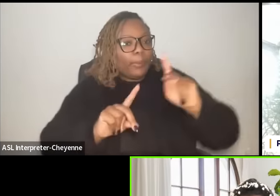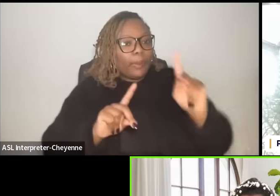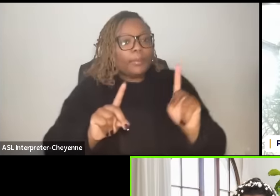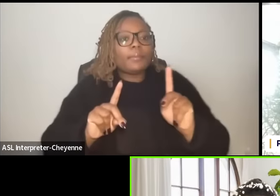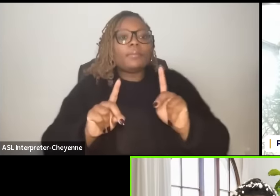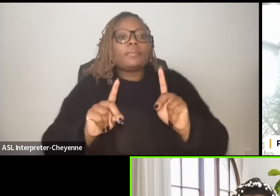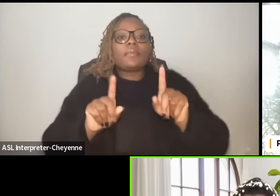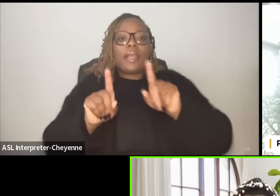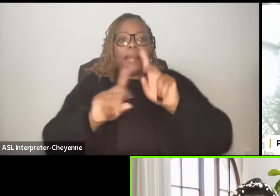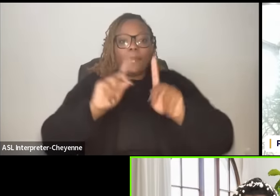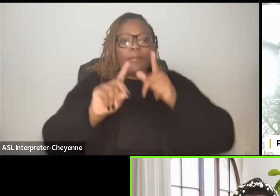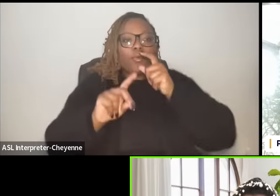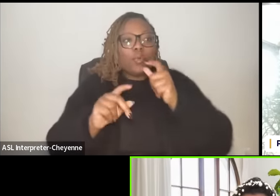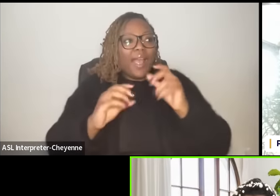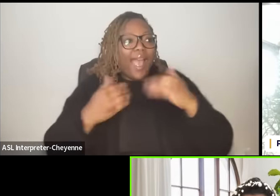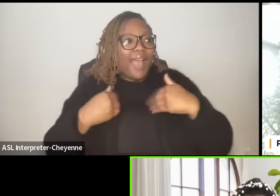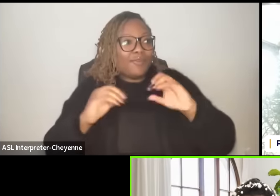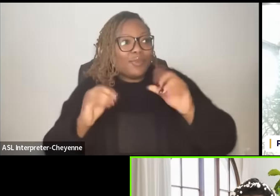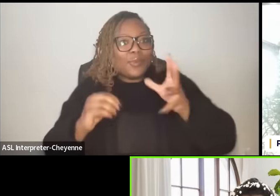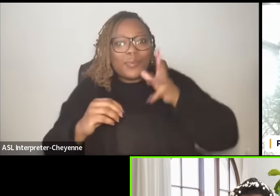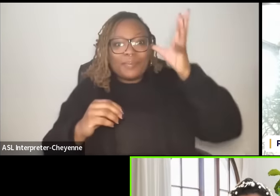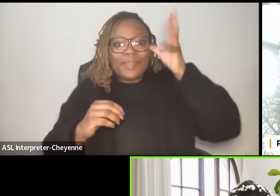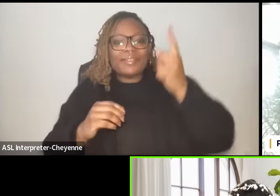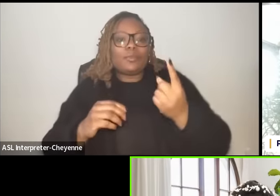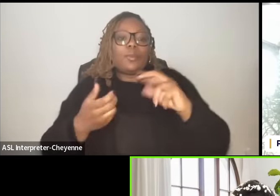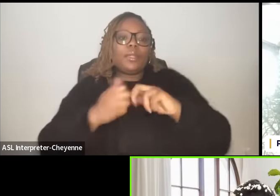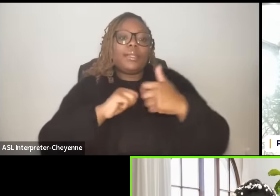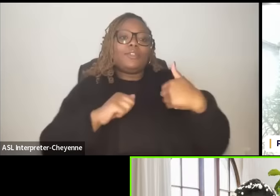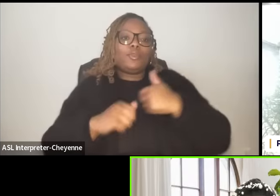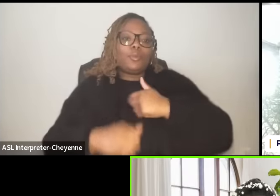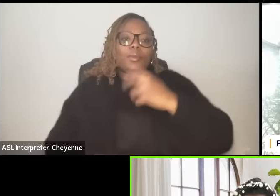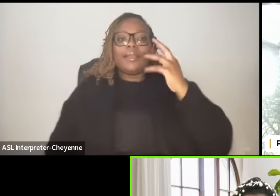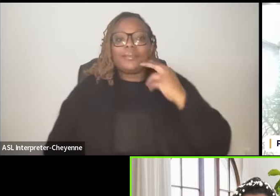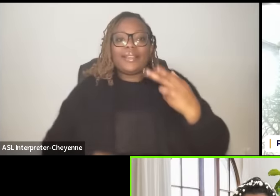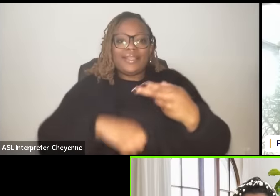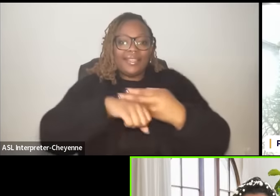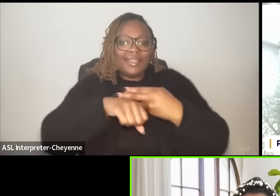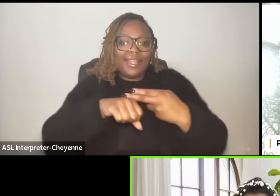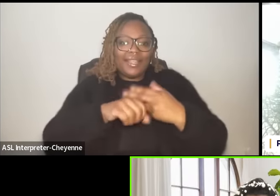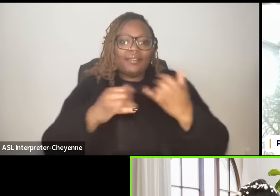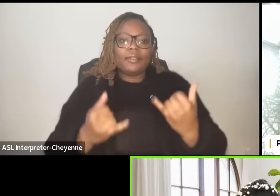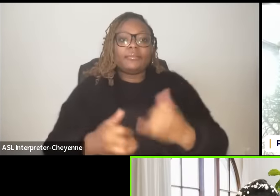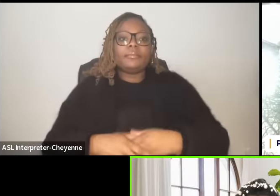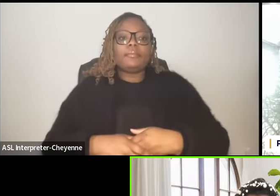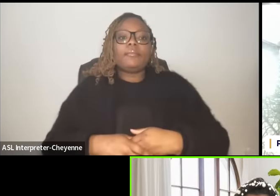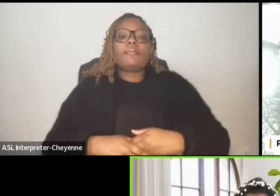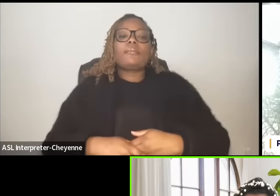that are orphaned and that is one of the issues that we are experiencing in Haiti um because you